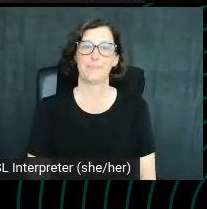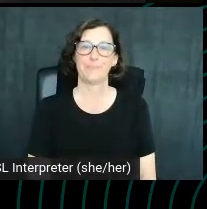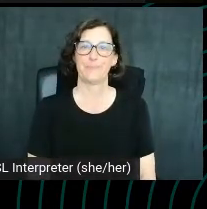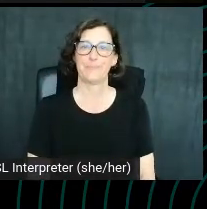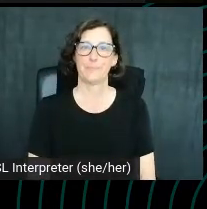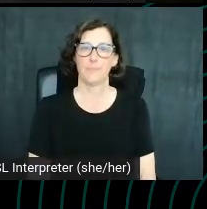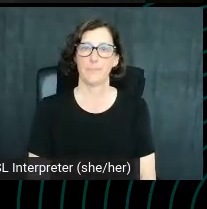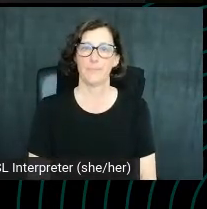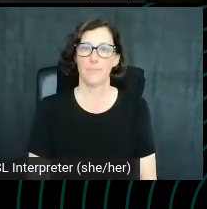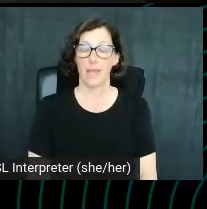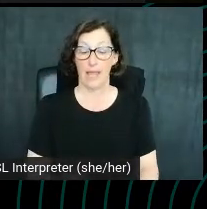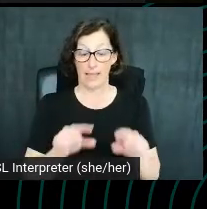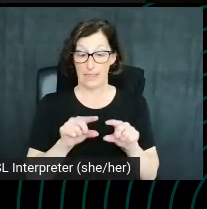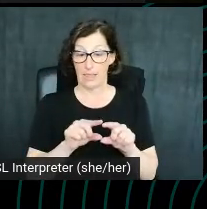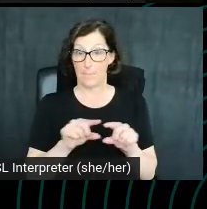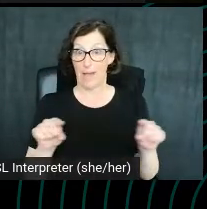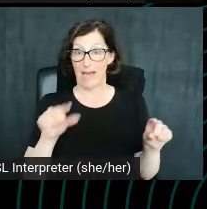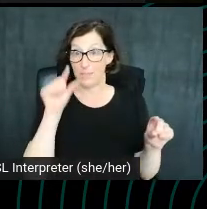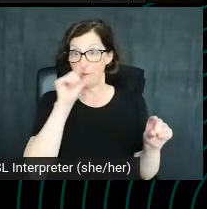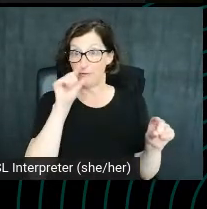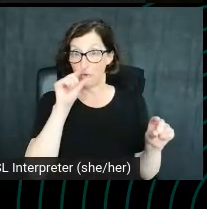At the bottom of Google search engine result page,